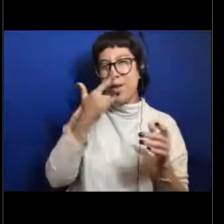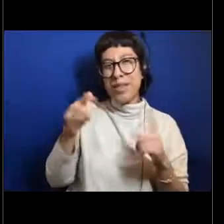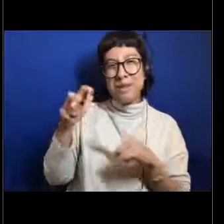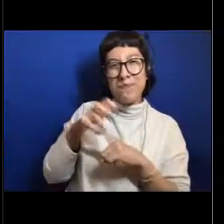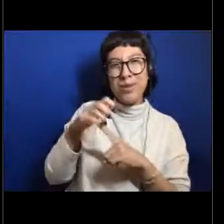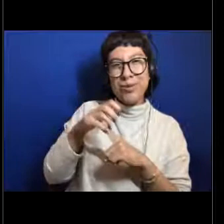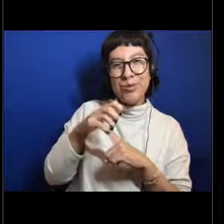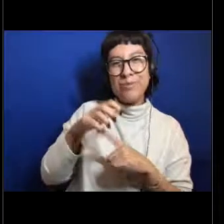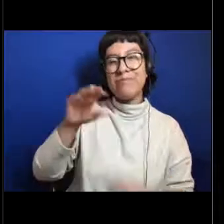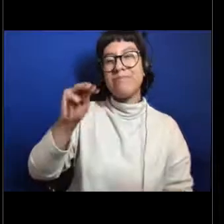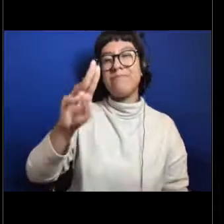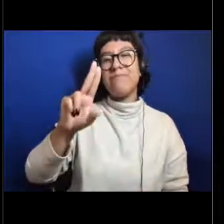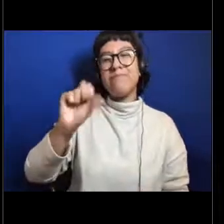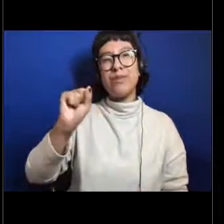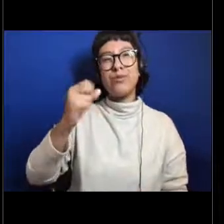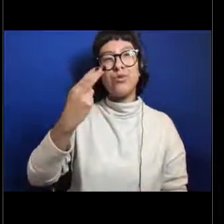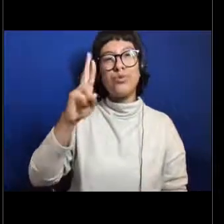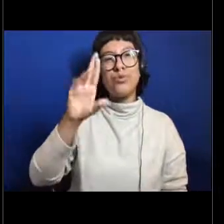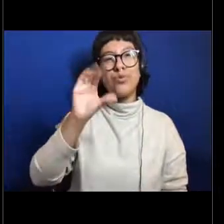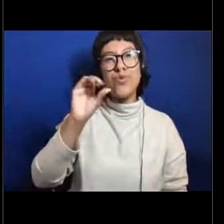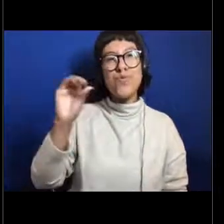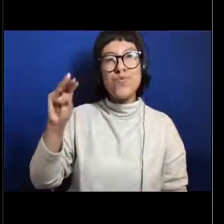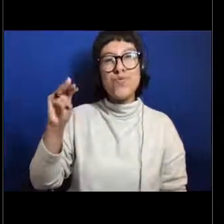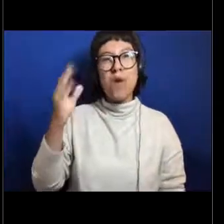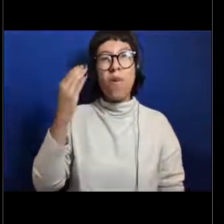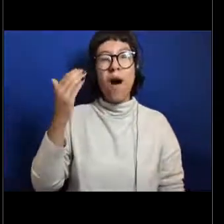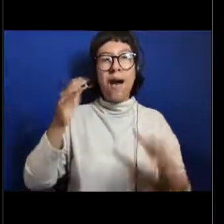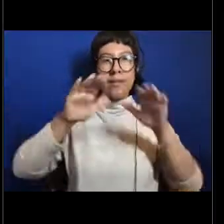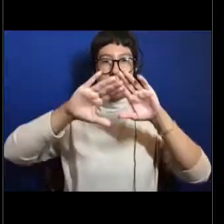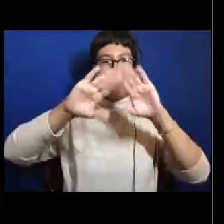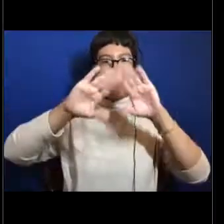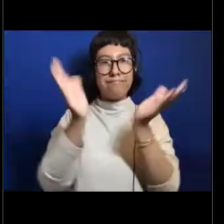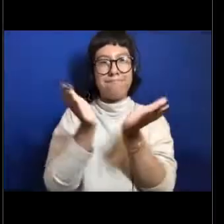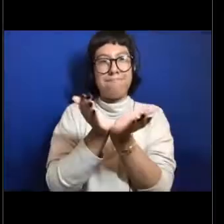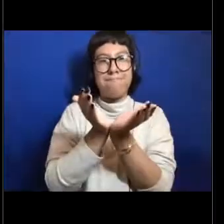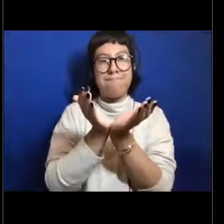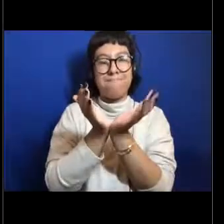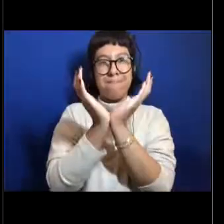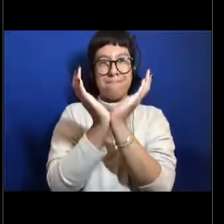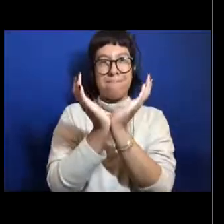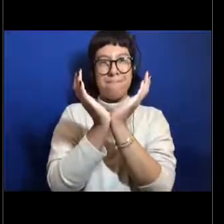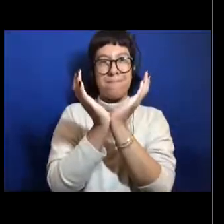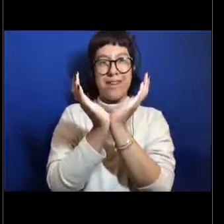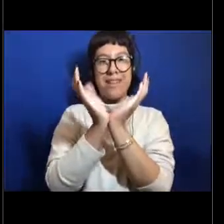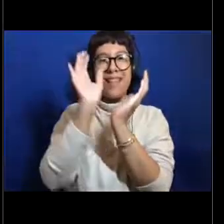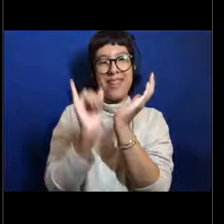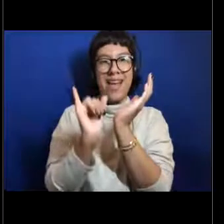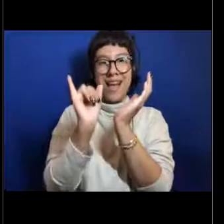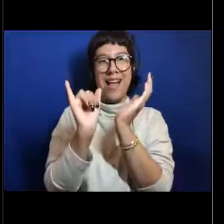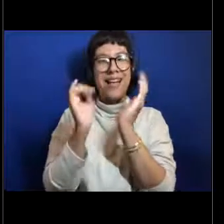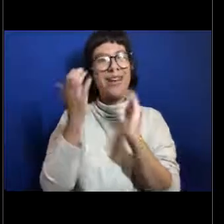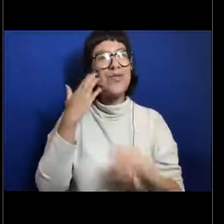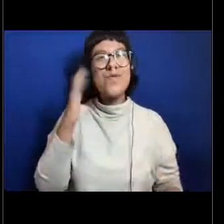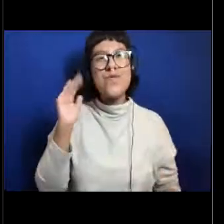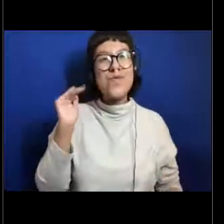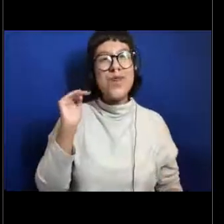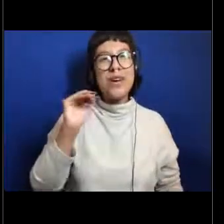I can tell you though that the reason that they have that kind of cone shape is, I don't know why a mushroom would look similar to them